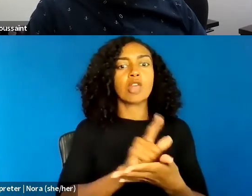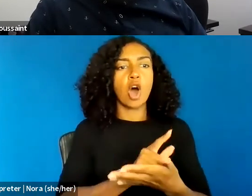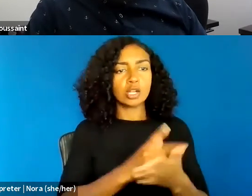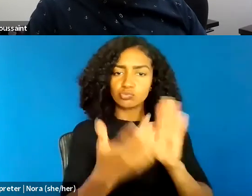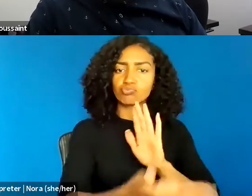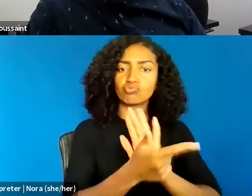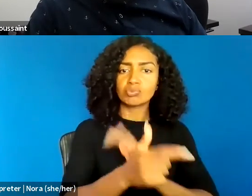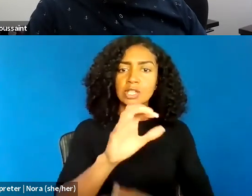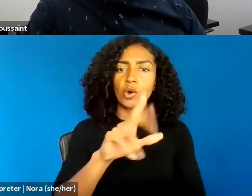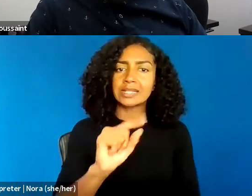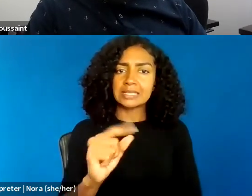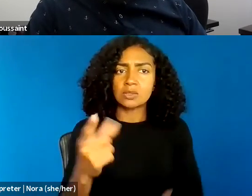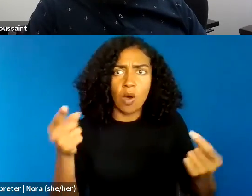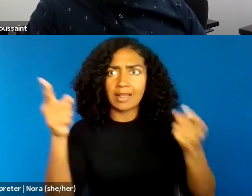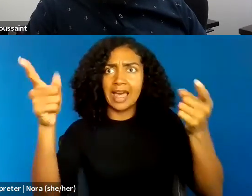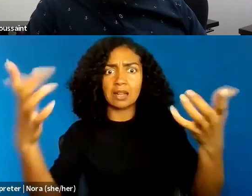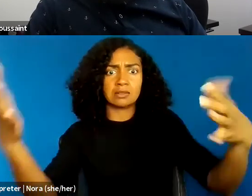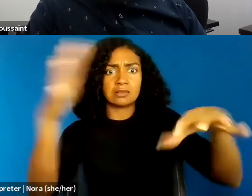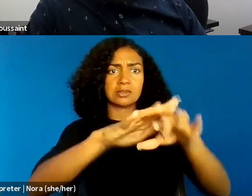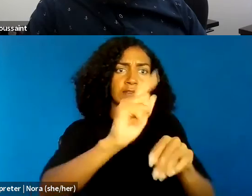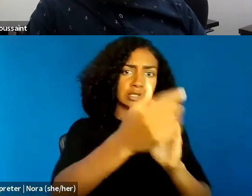but if y'all could just give your thoughts briefly, that would be great.